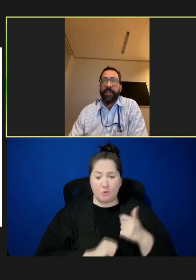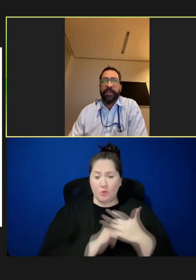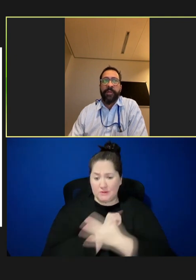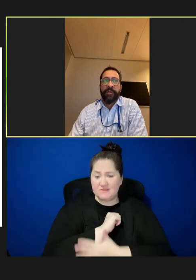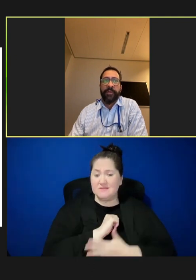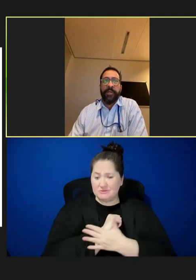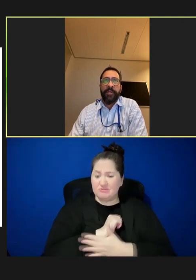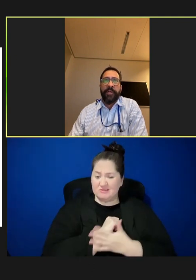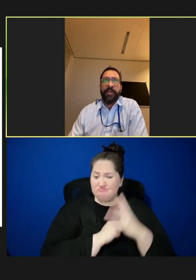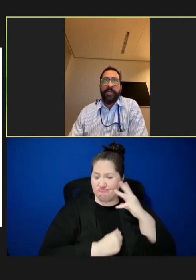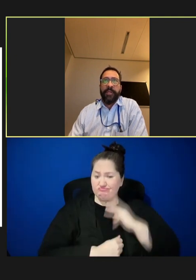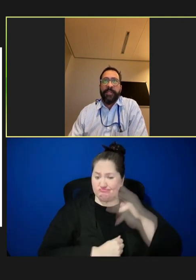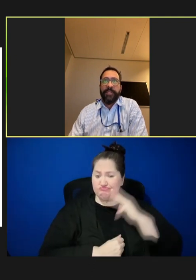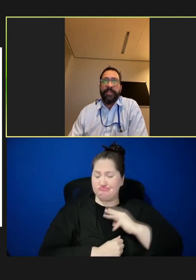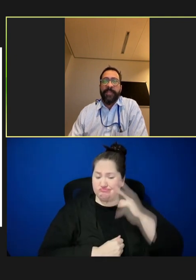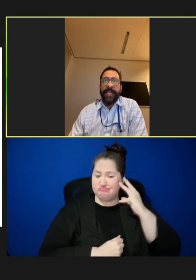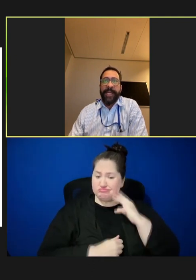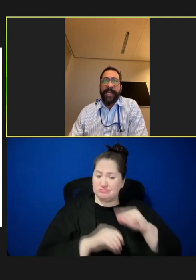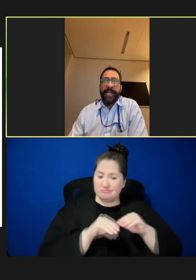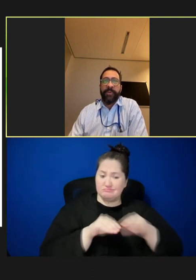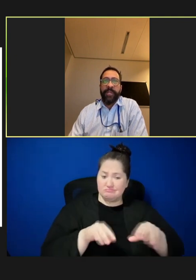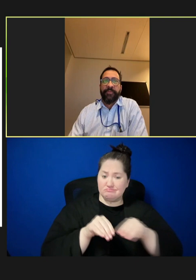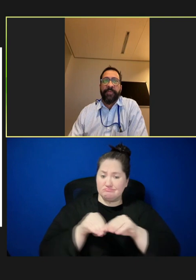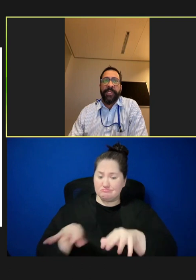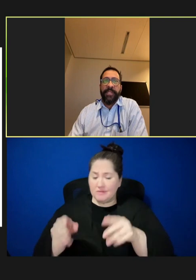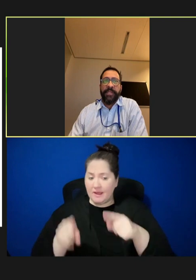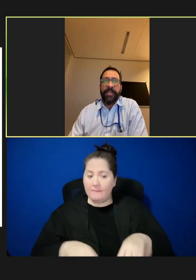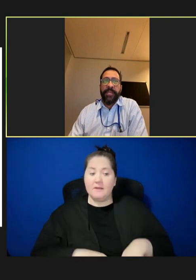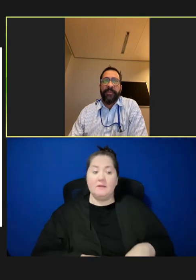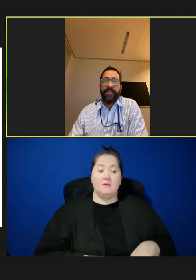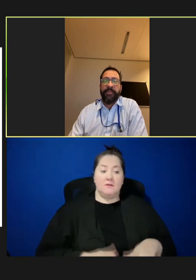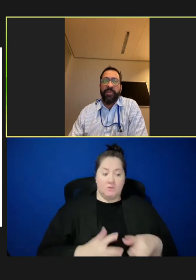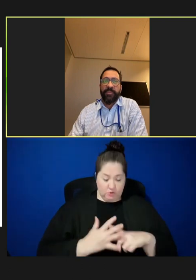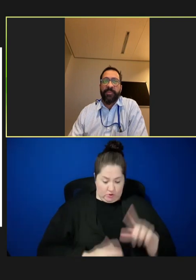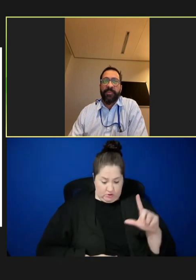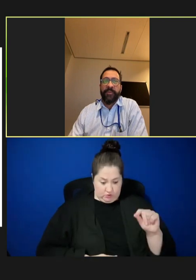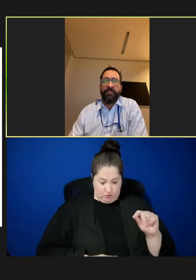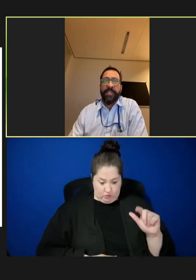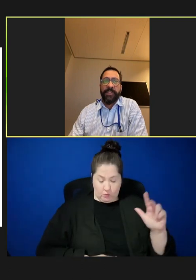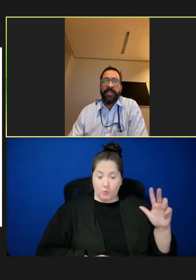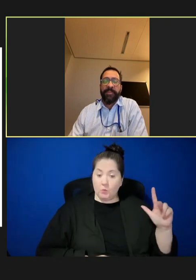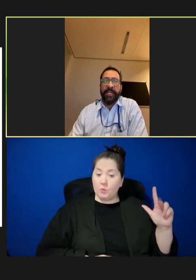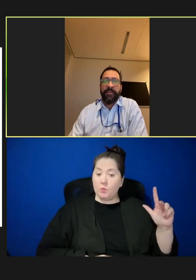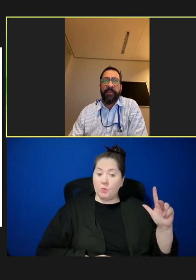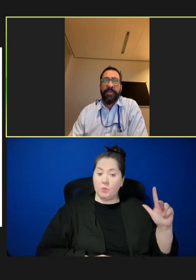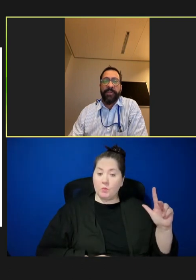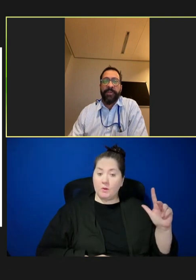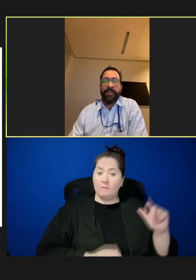or another. These outbreaks began in 2023. And for the most part, we see a plateau in Europe,